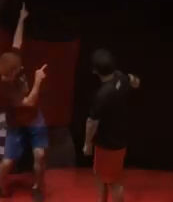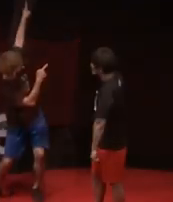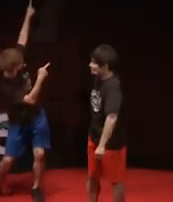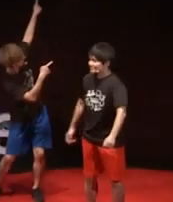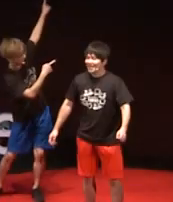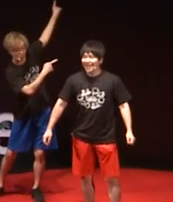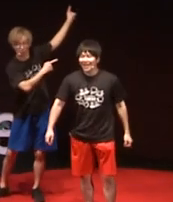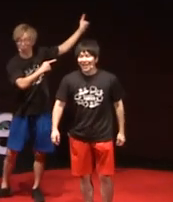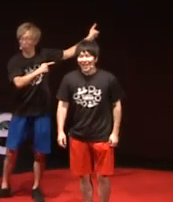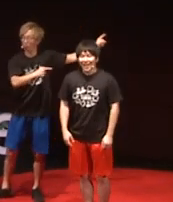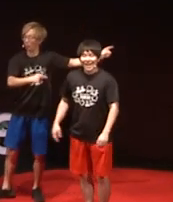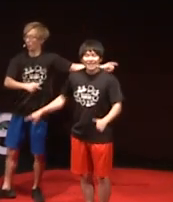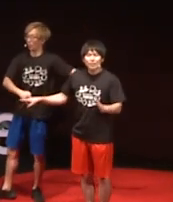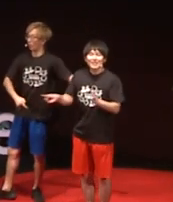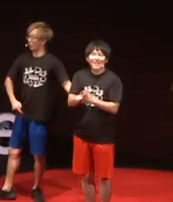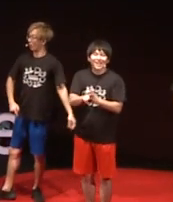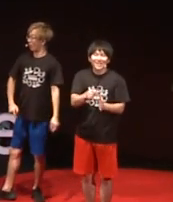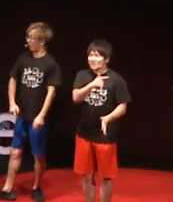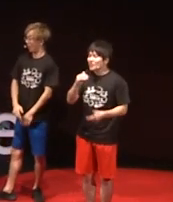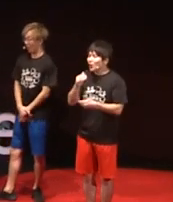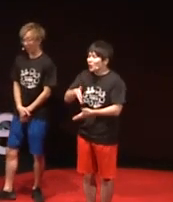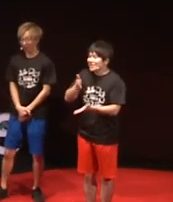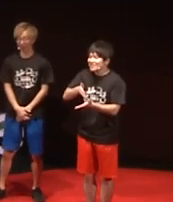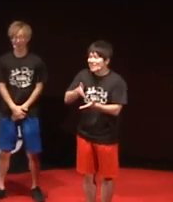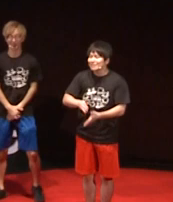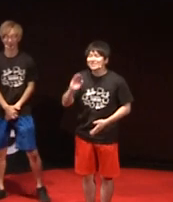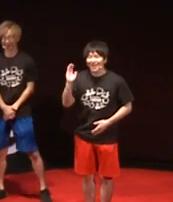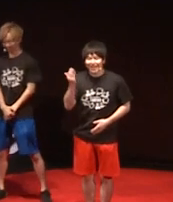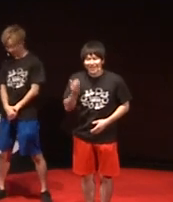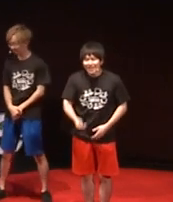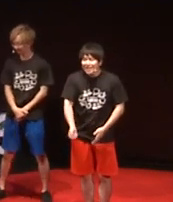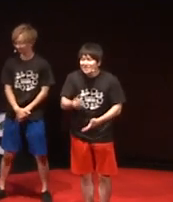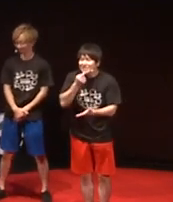[The Benefits #4] [Fun] Up until this point, I have spoken about various things,